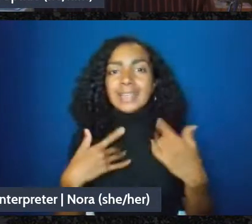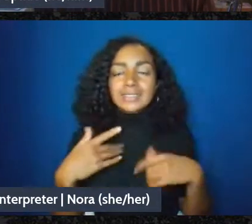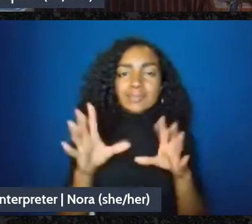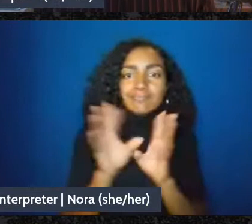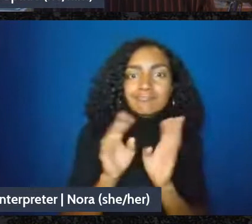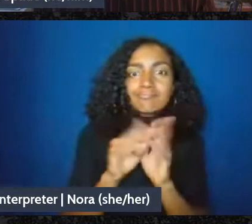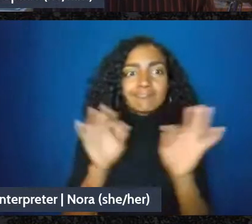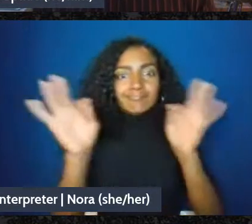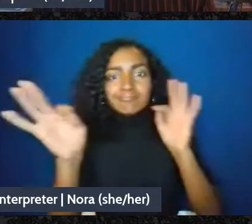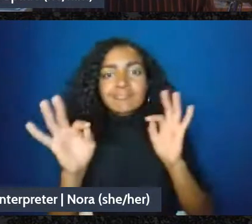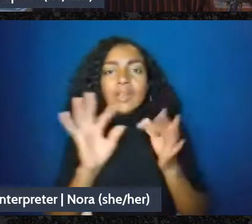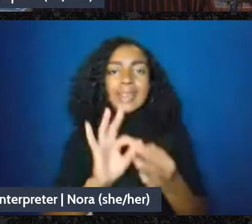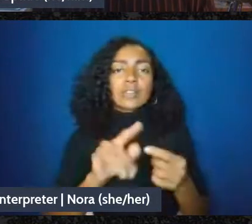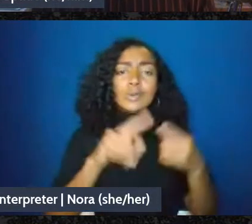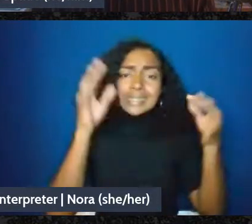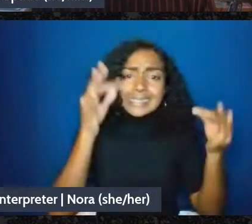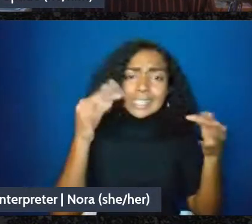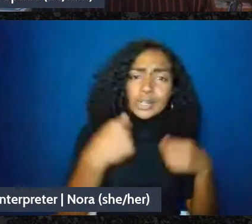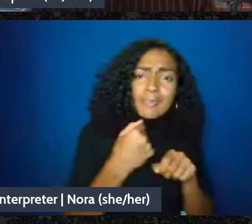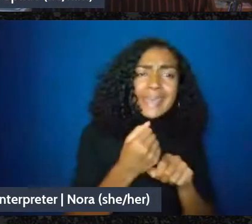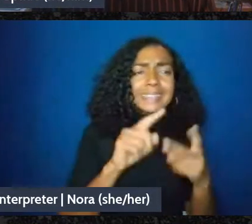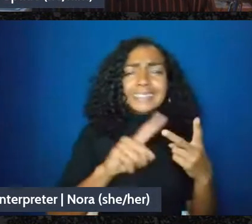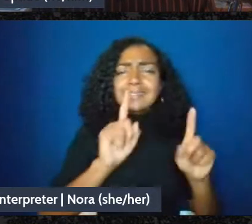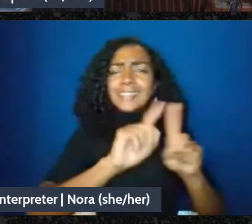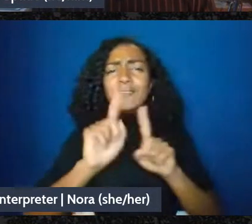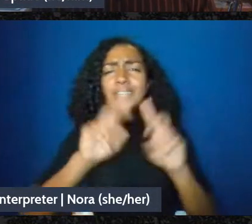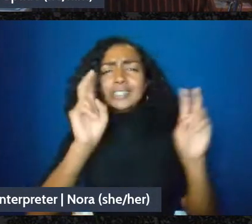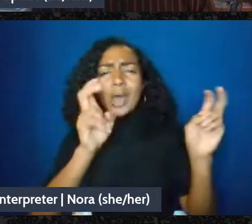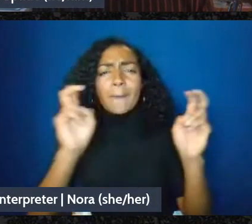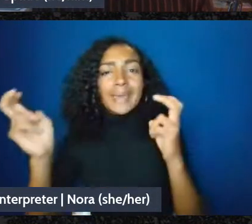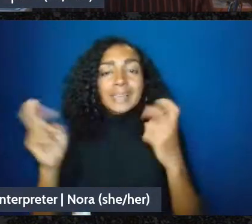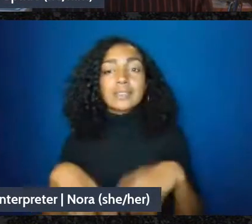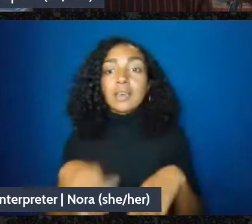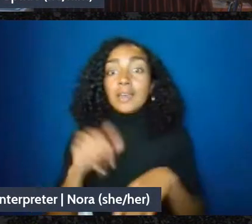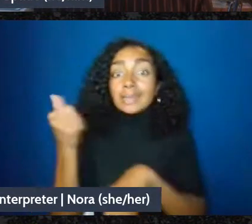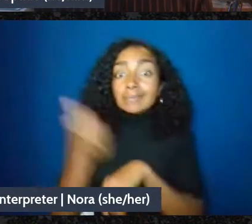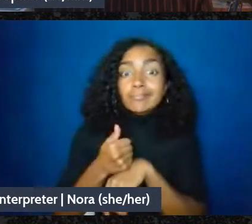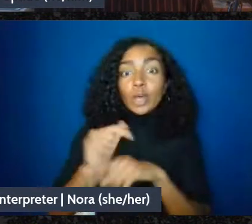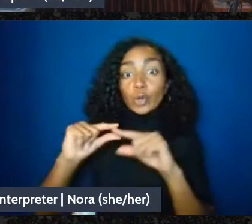decision making together, and establishing group culture that works for the grou,